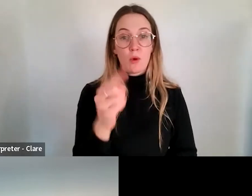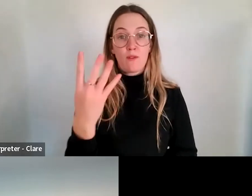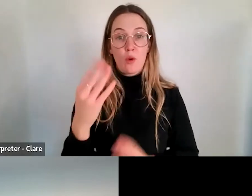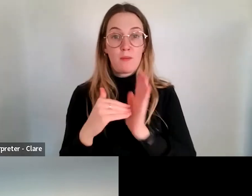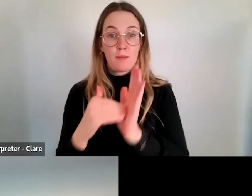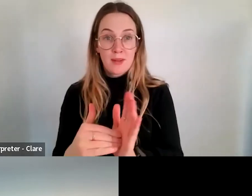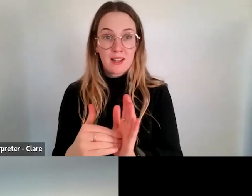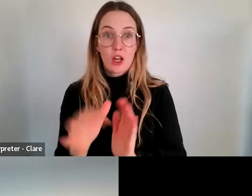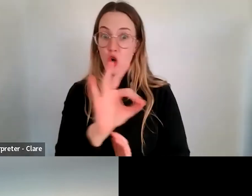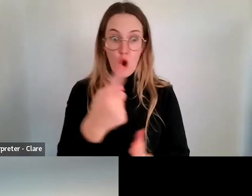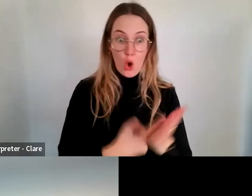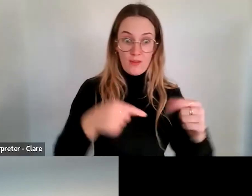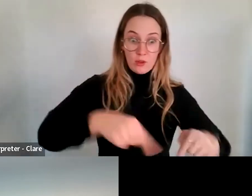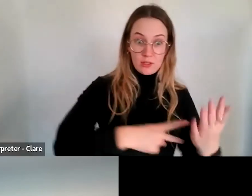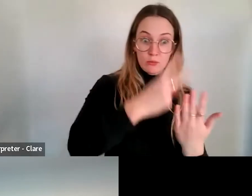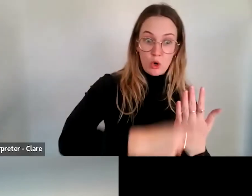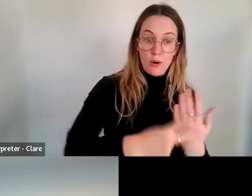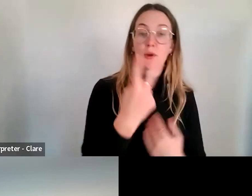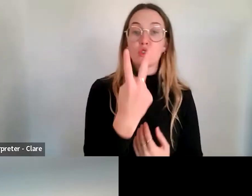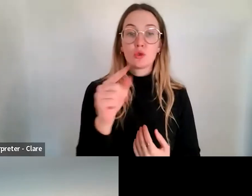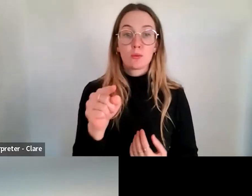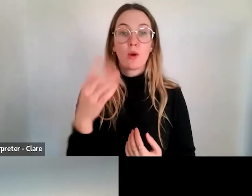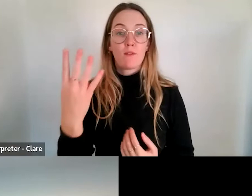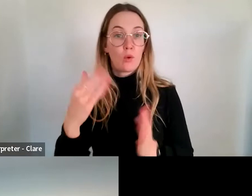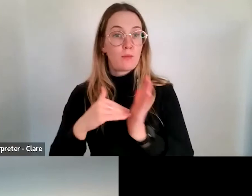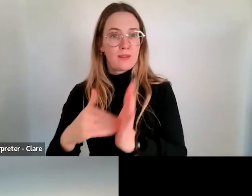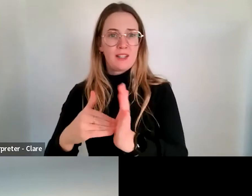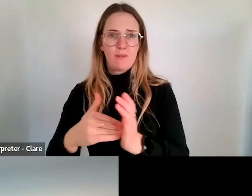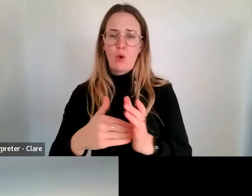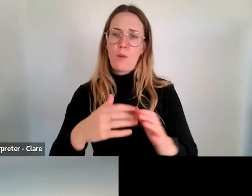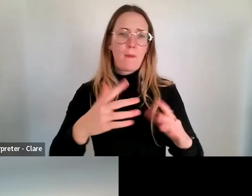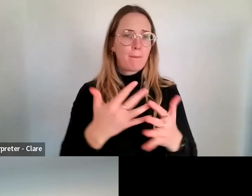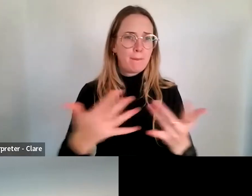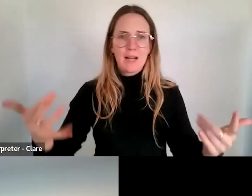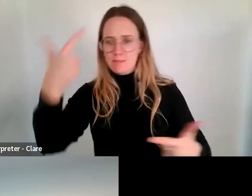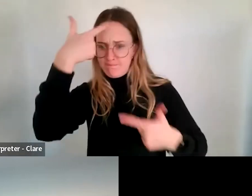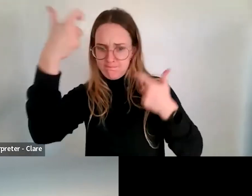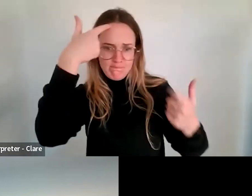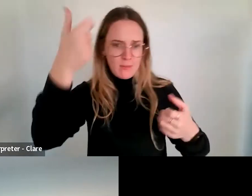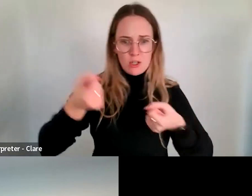program, but for a whole strategy to support the Victorian circus and